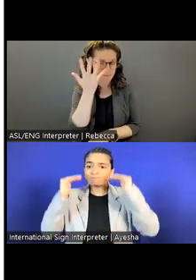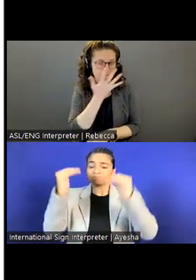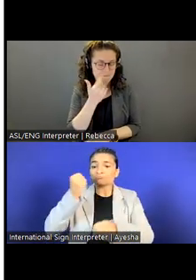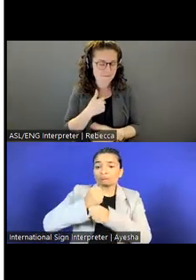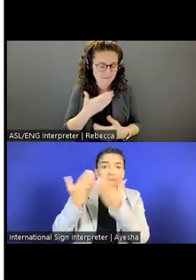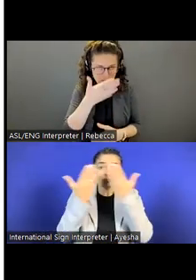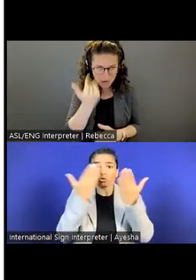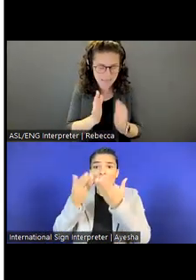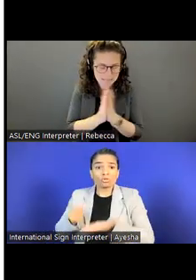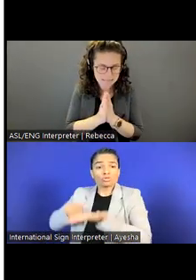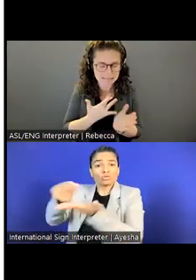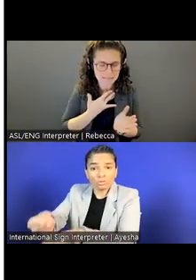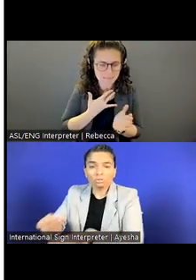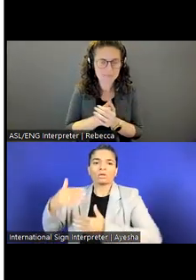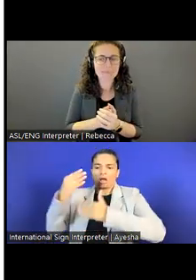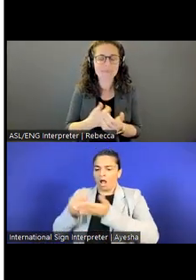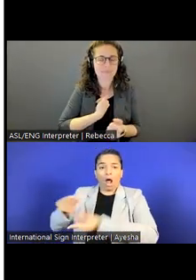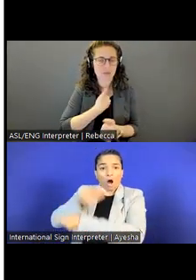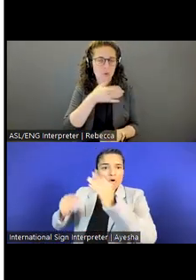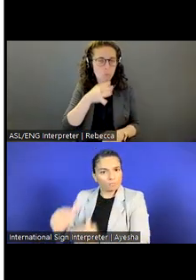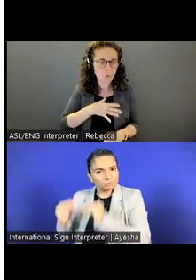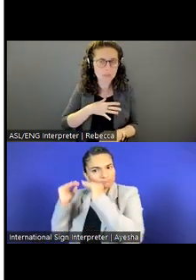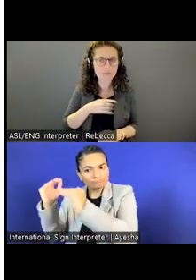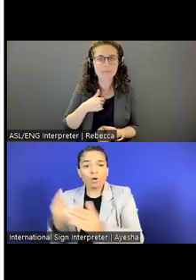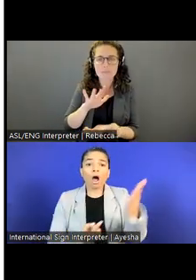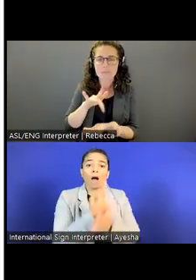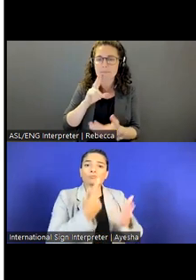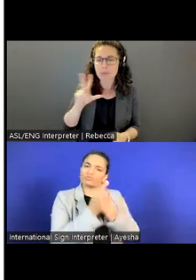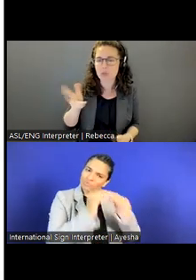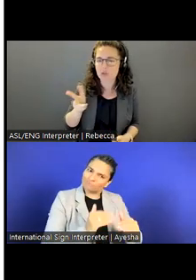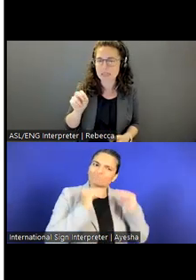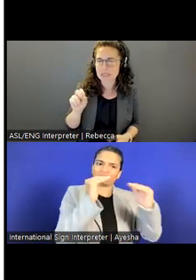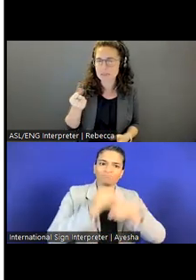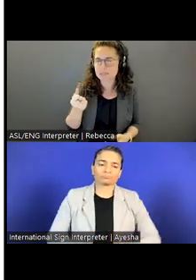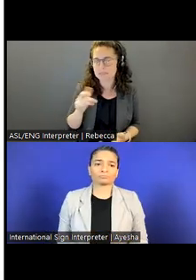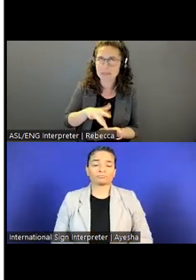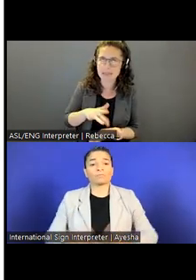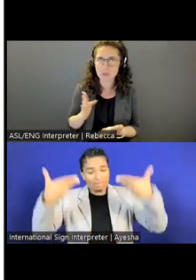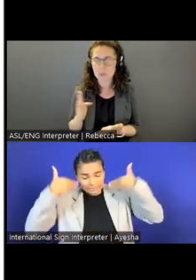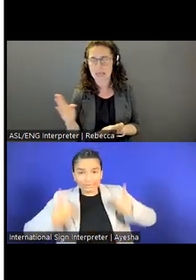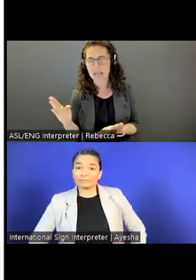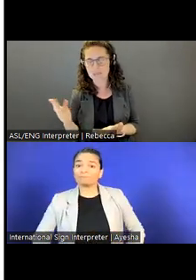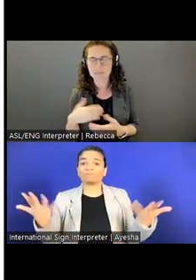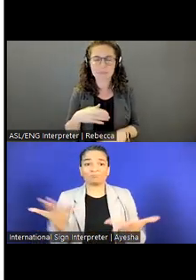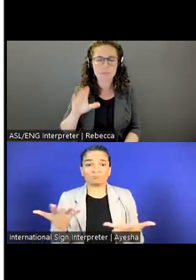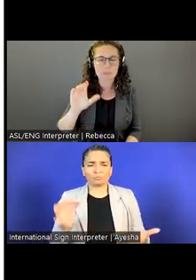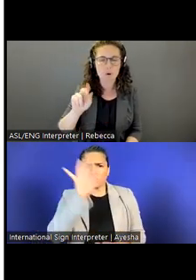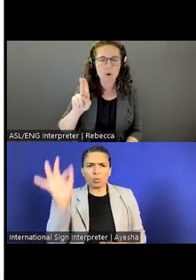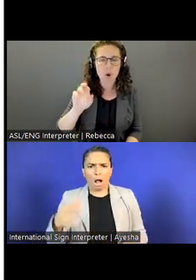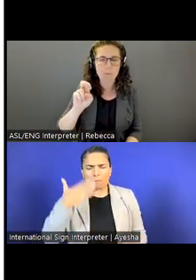I am a woman in my mid 30s. I have auburn hair. I wear glasses.